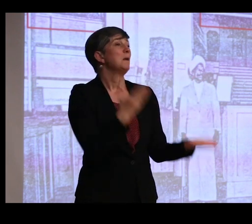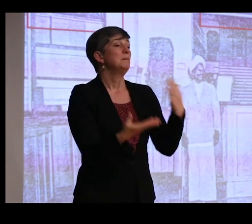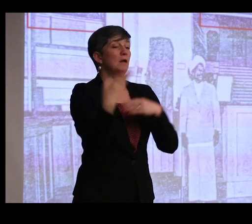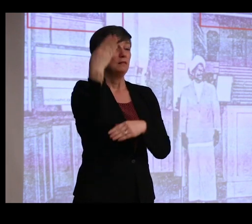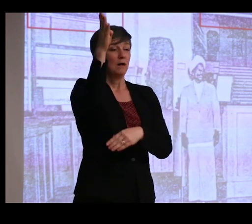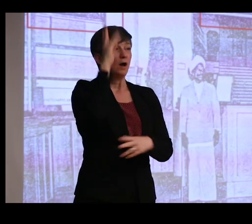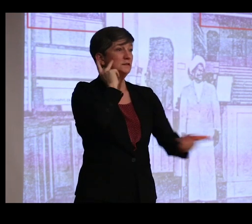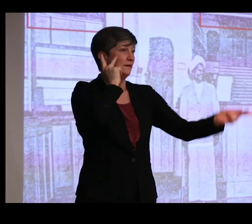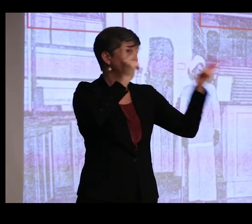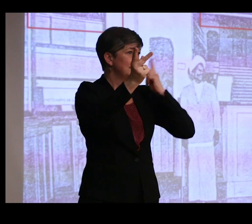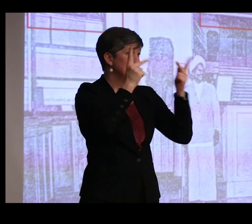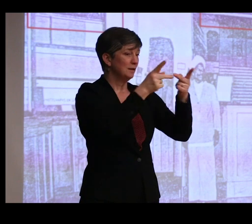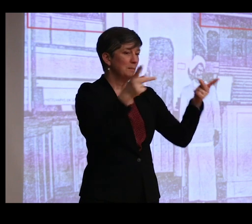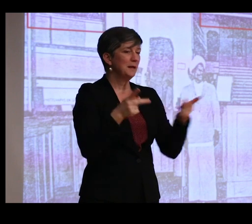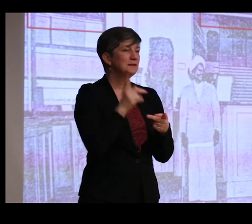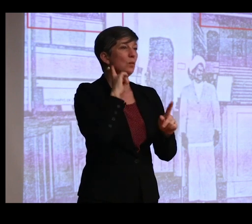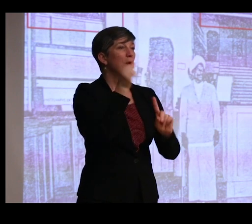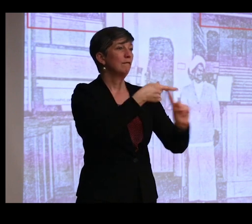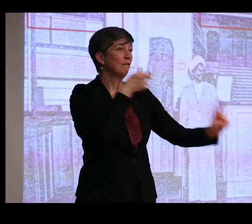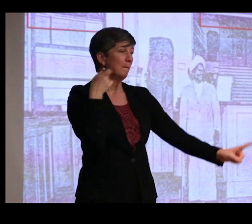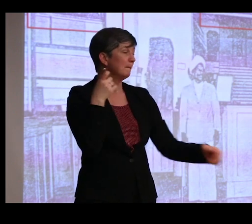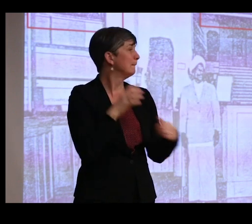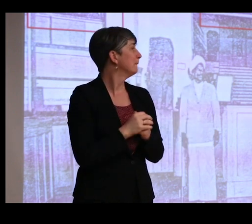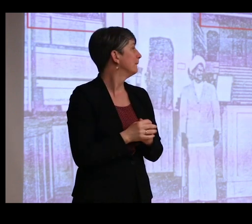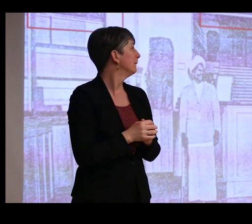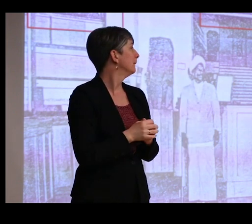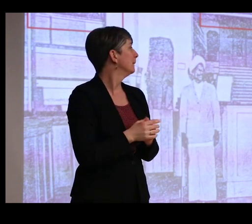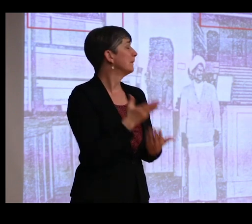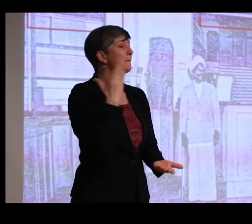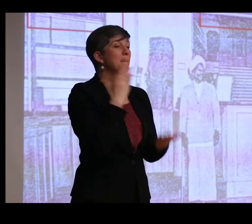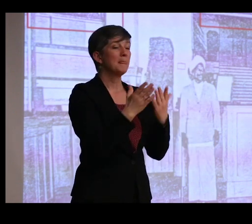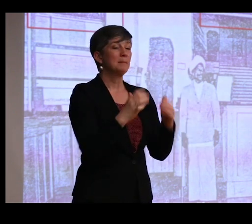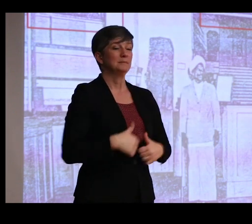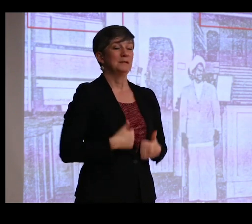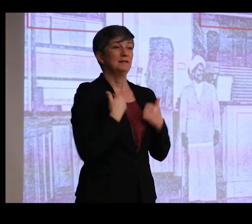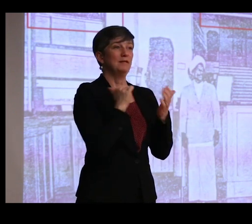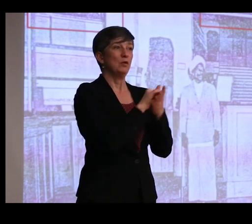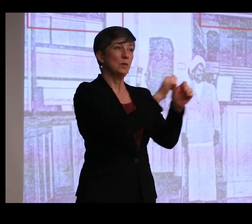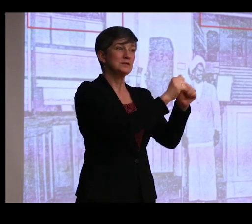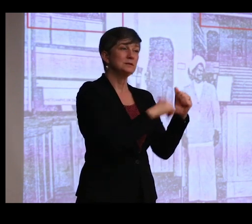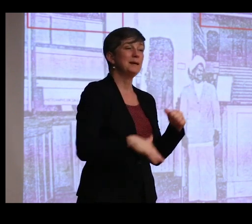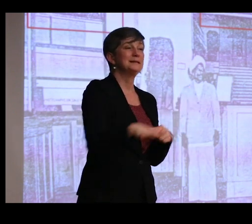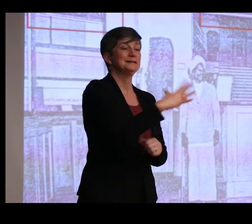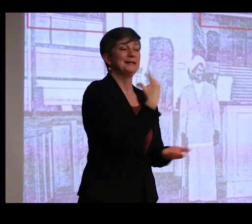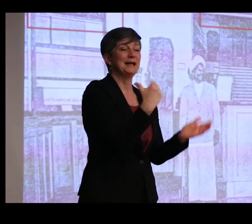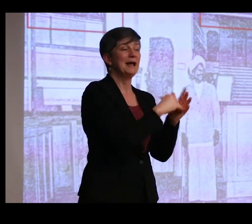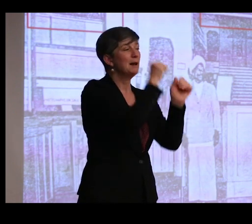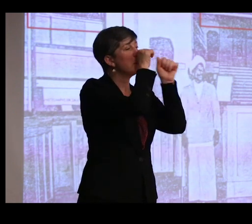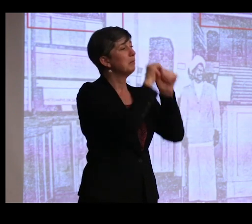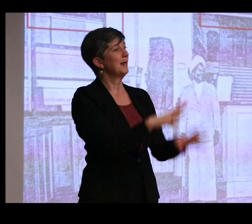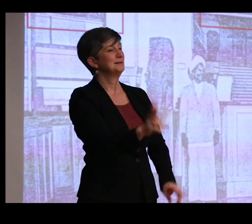have visited the places they had come from, perhaps inhabiting those spaces again and blessing the assembled devotees on the railway